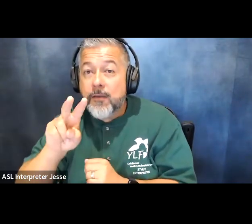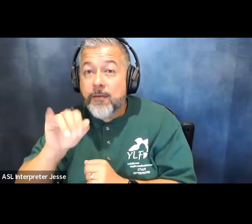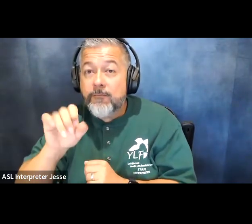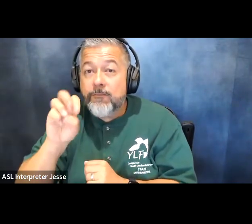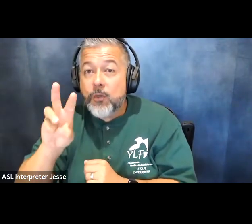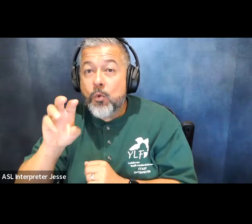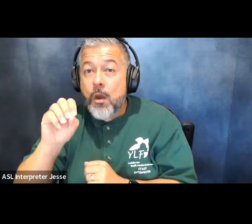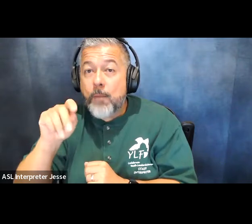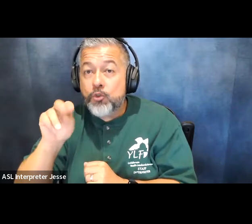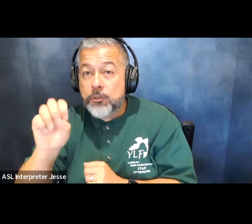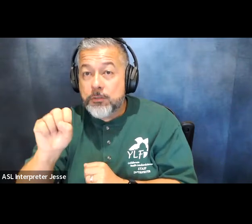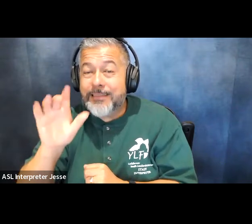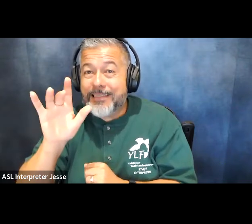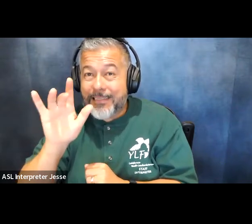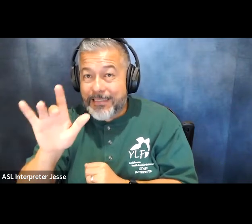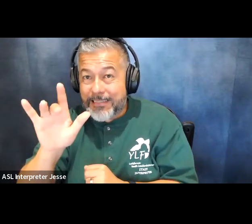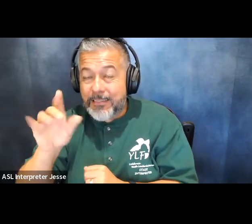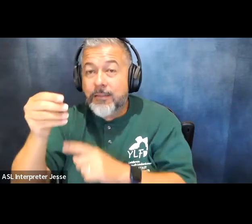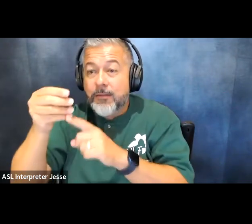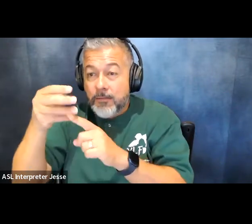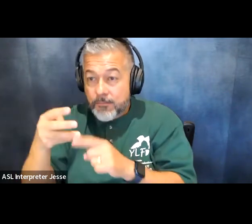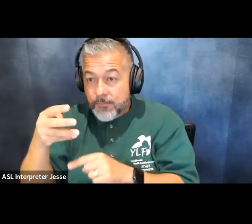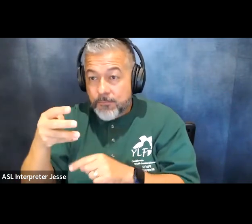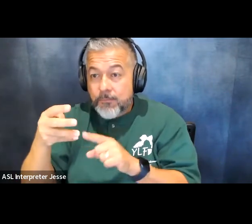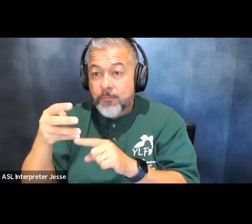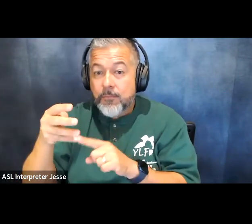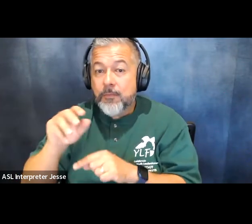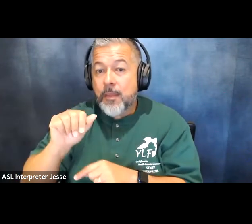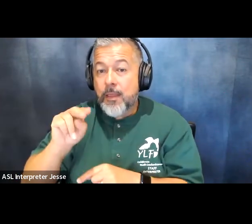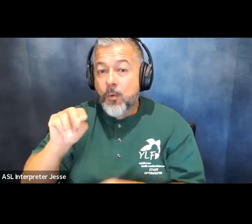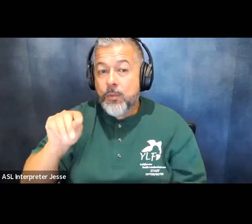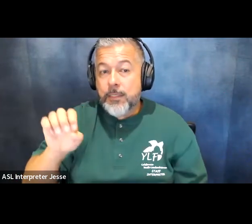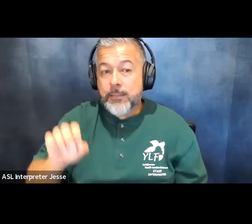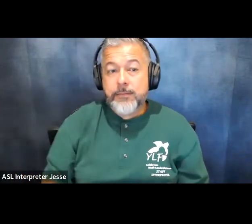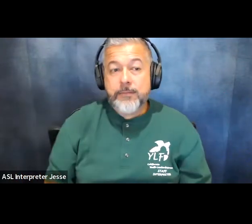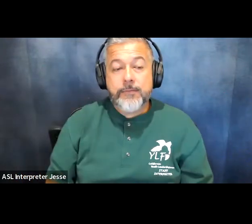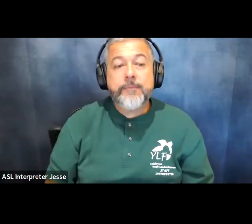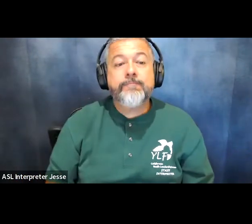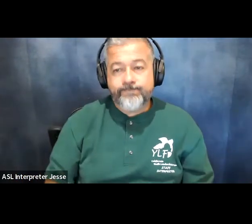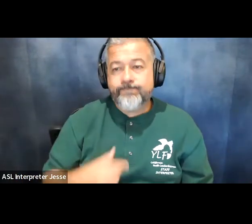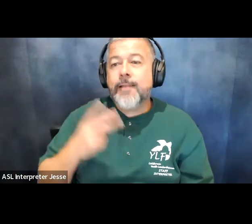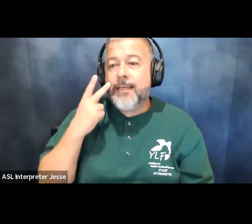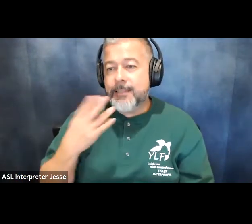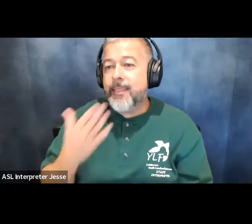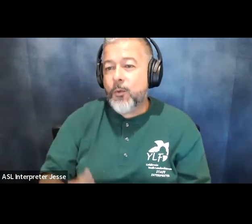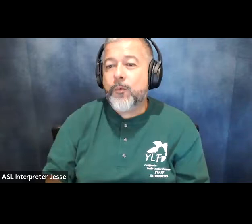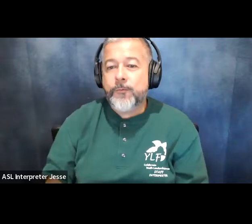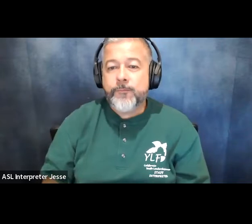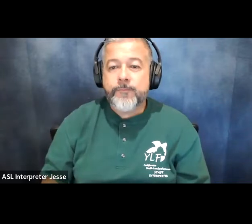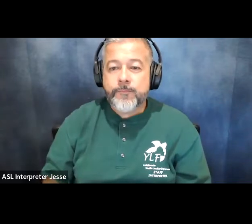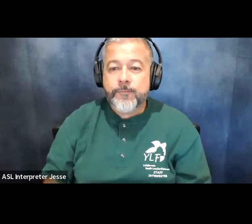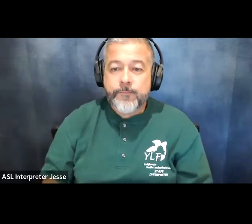annotate and that brings up a few other things that you can click on i see it okay awesome